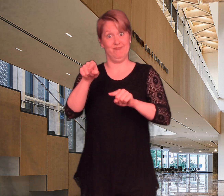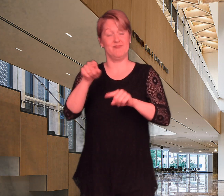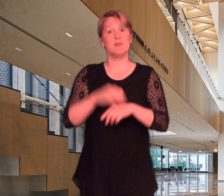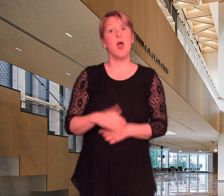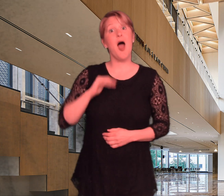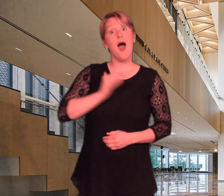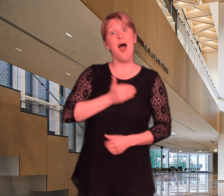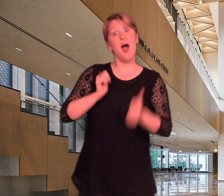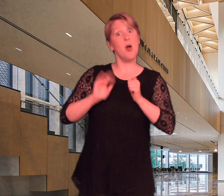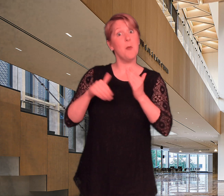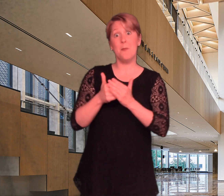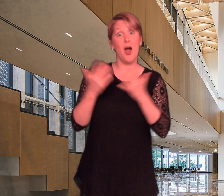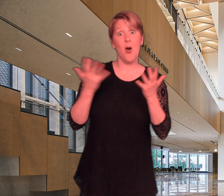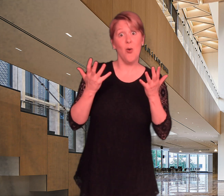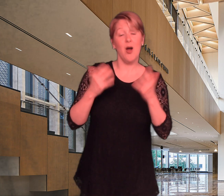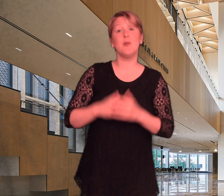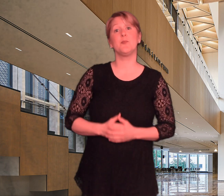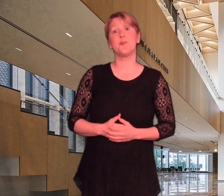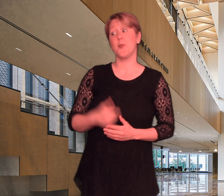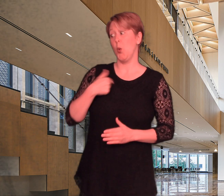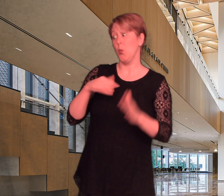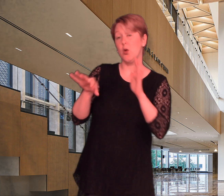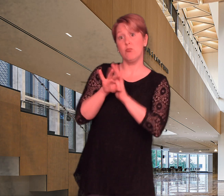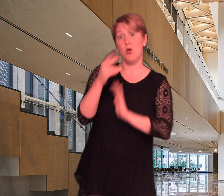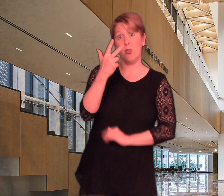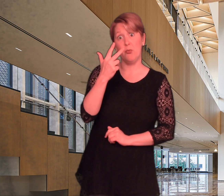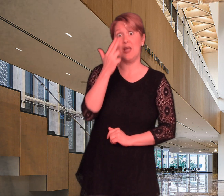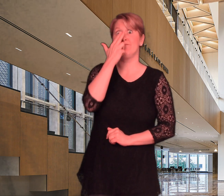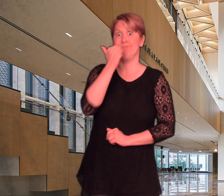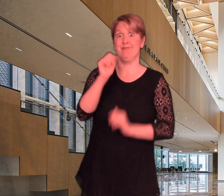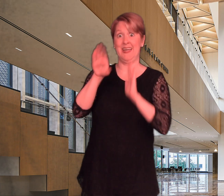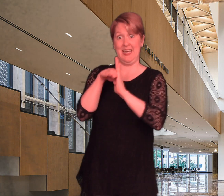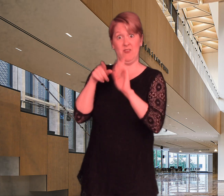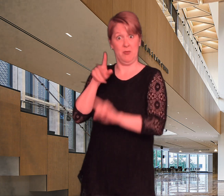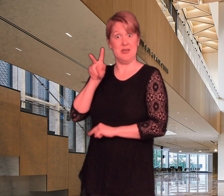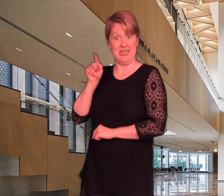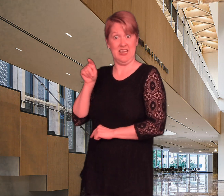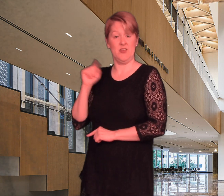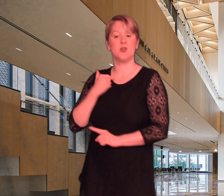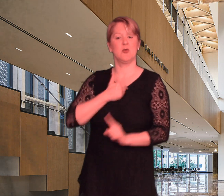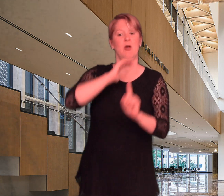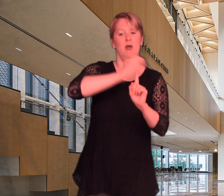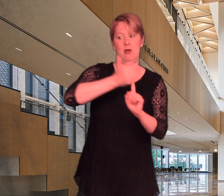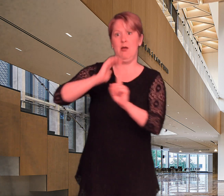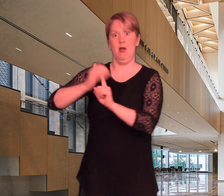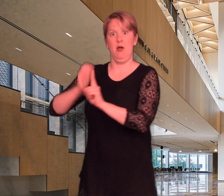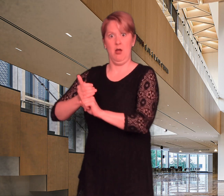Our show is about three famous comedians from TV industry.